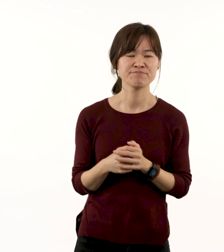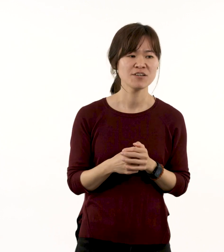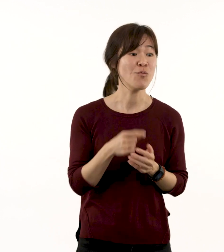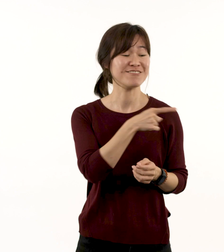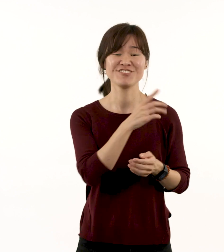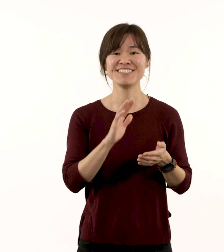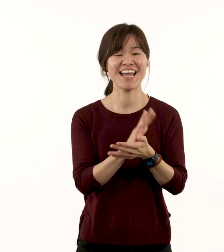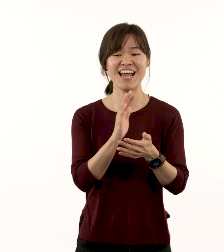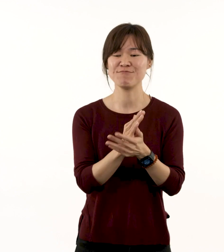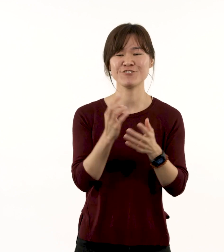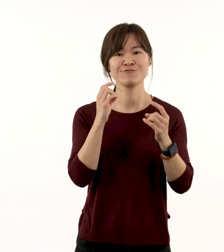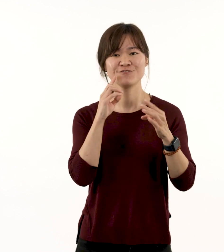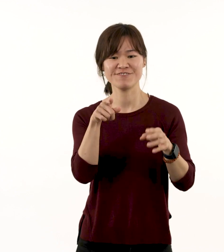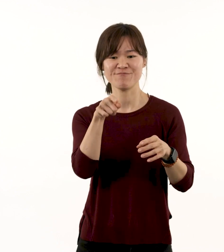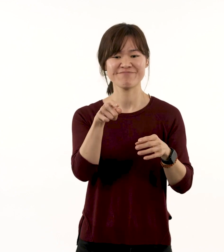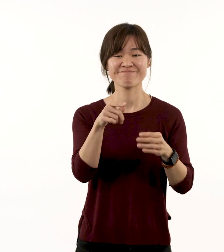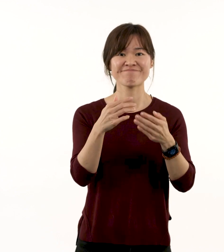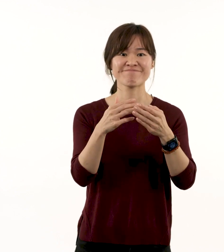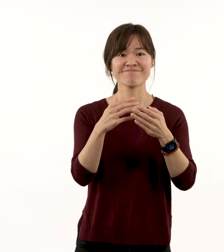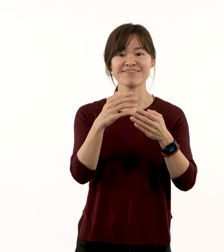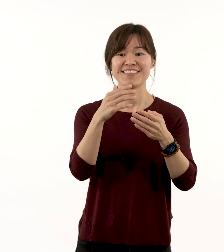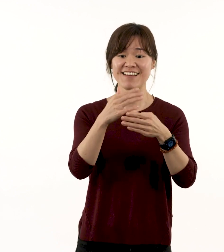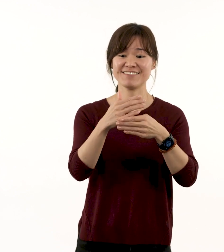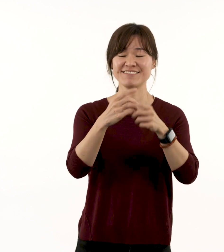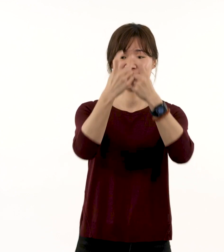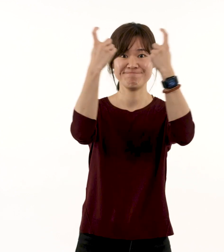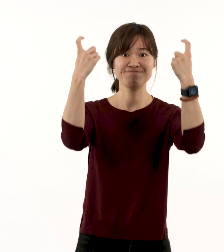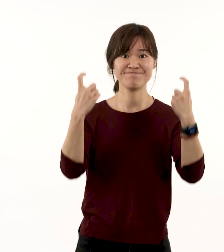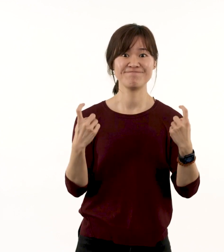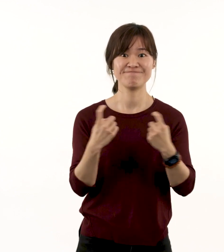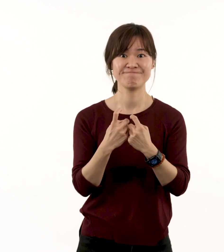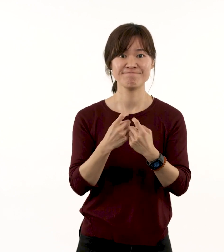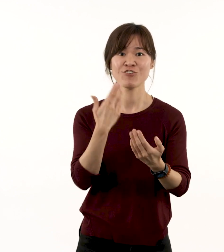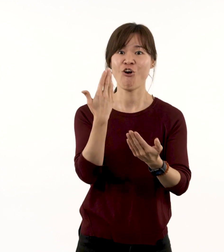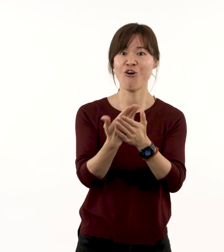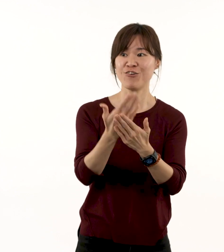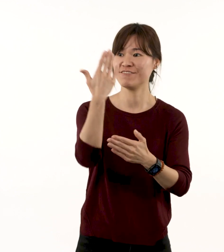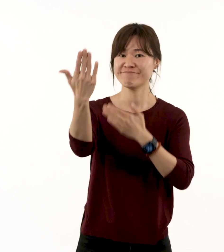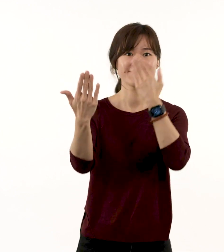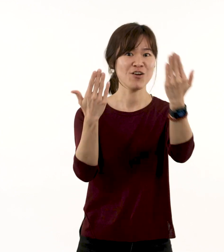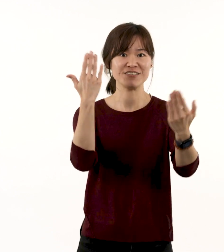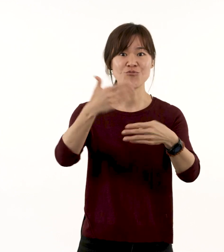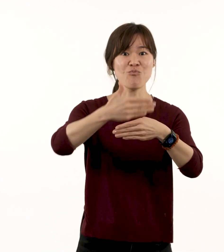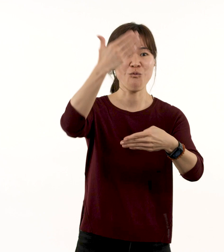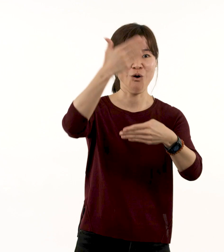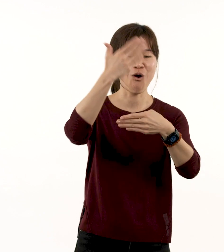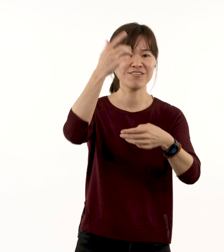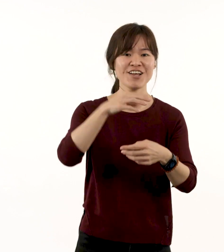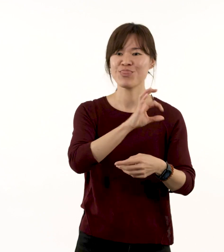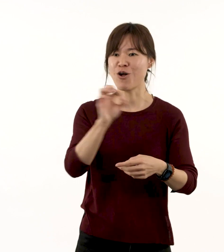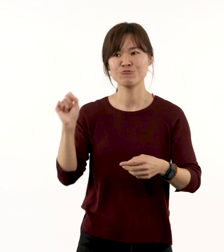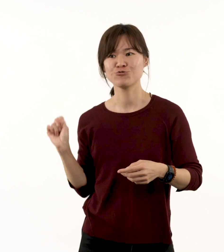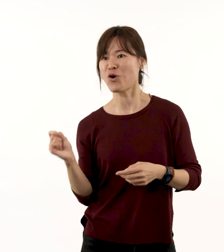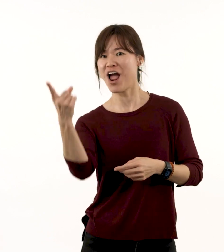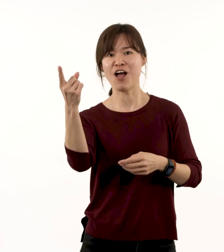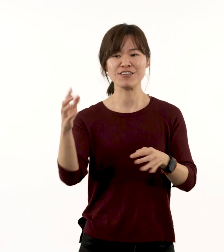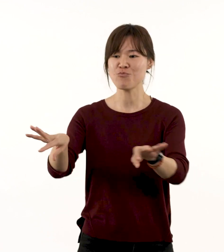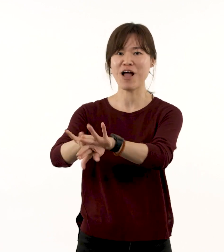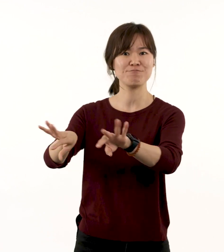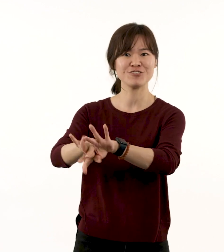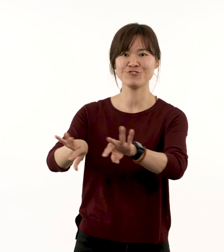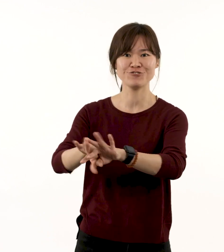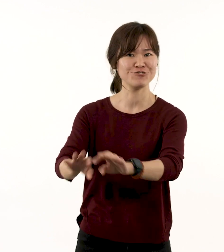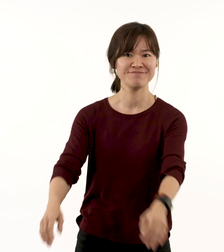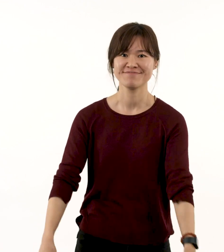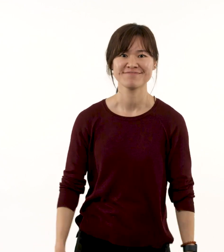It is satisfying to me that this canvas ended up on a gallery wall rather than in landfill.’